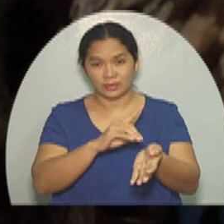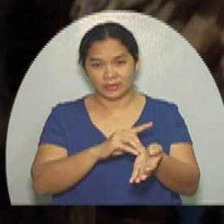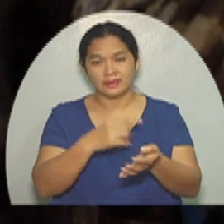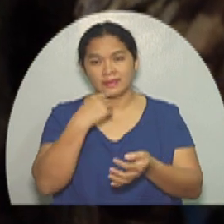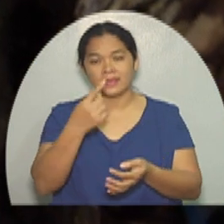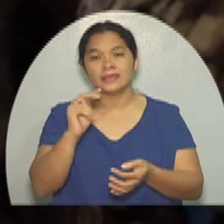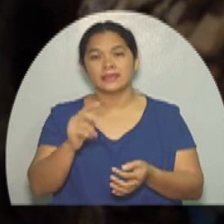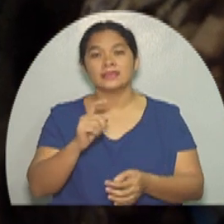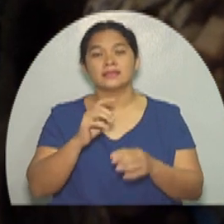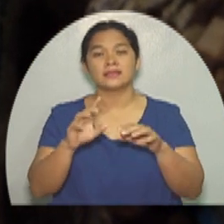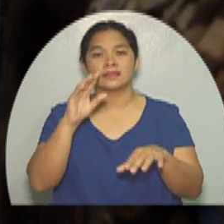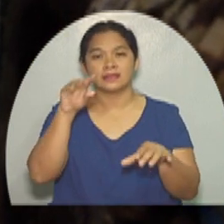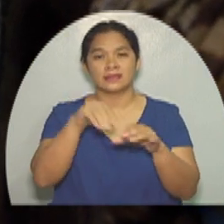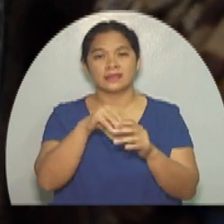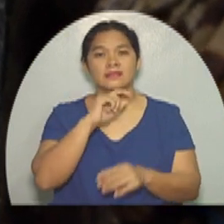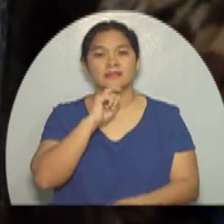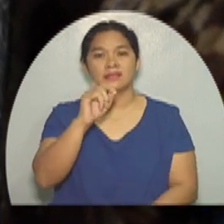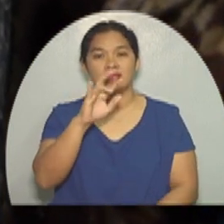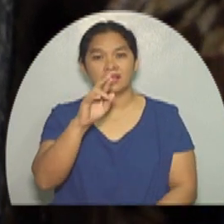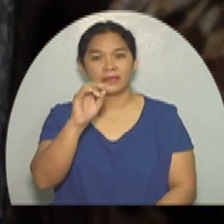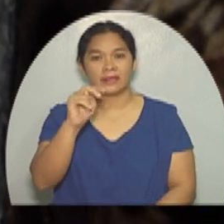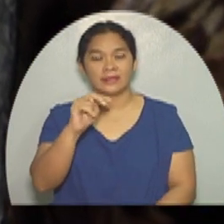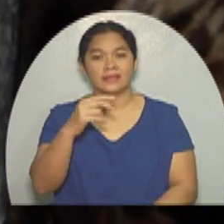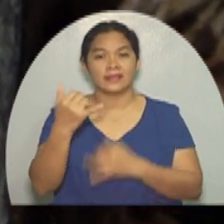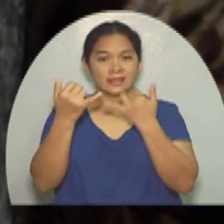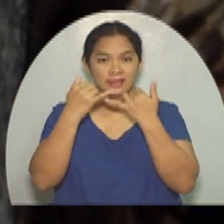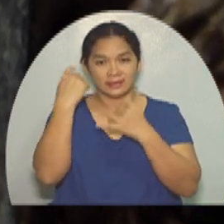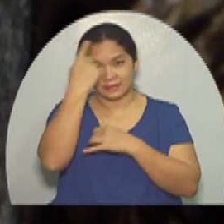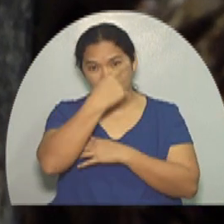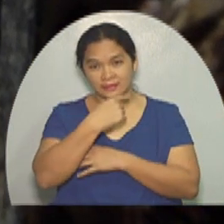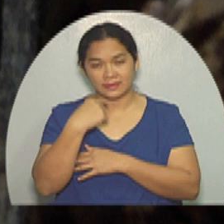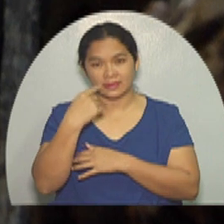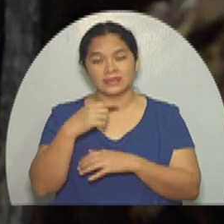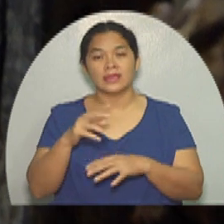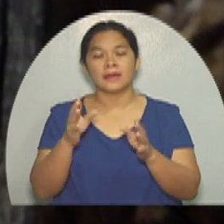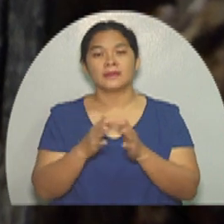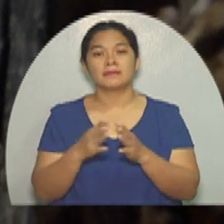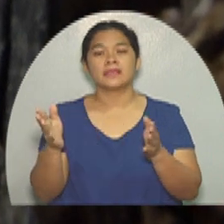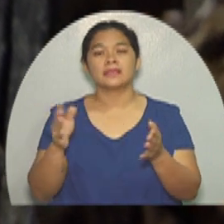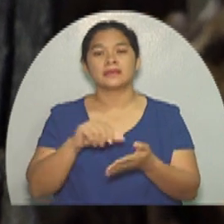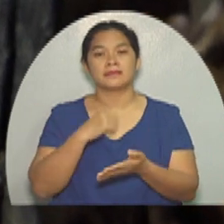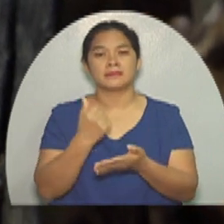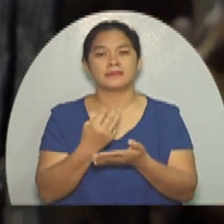Jimmy needs a metal implant on his cheek, costing Php740,000 (~US$14,320).